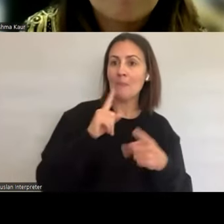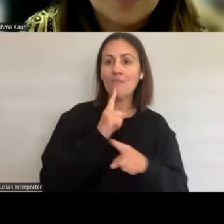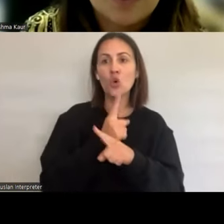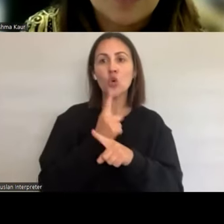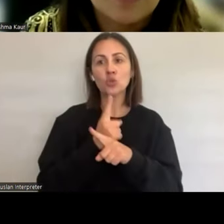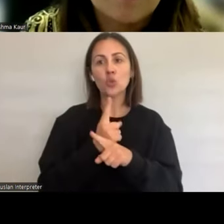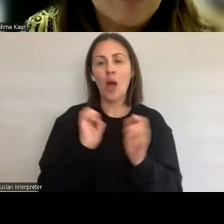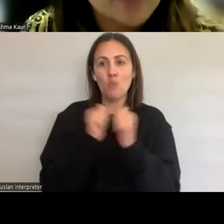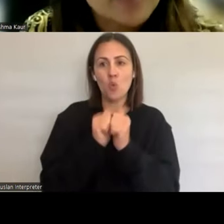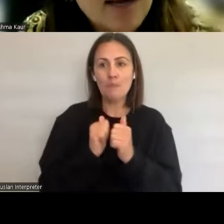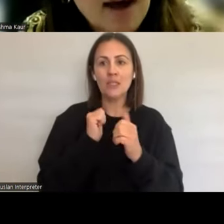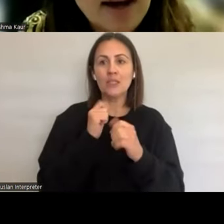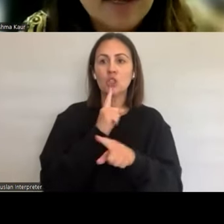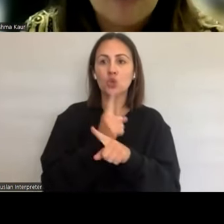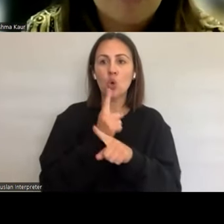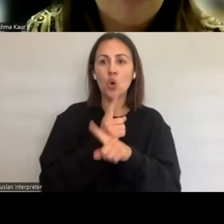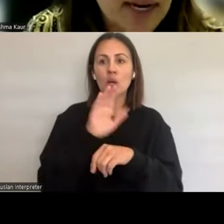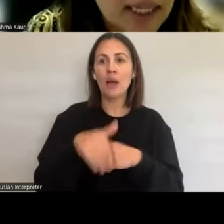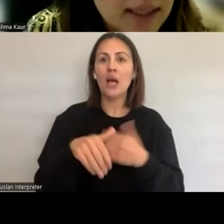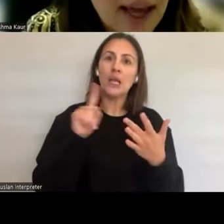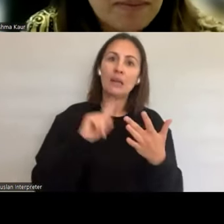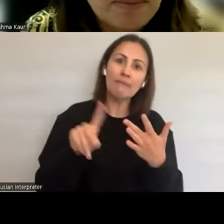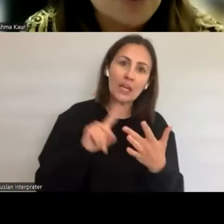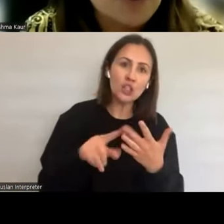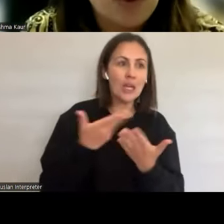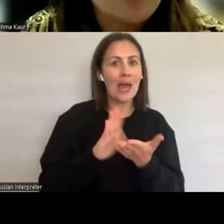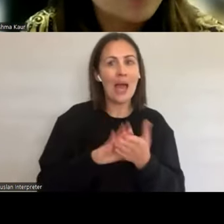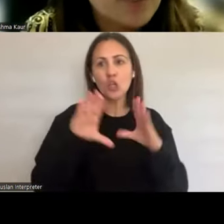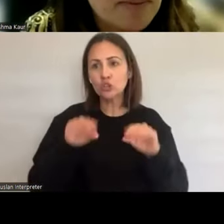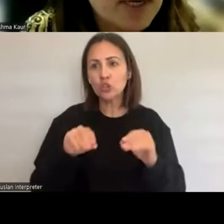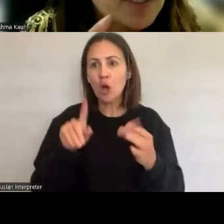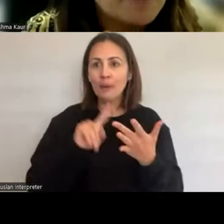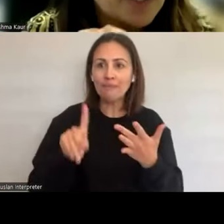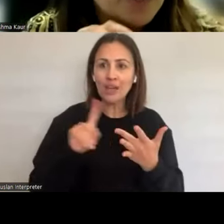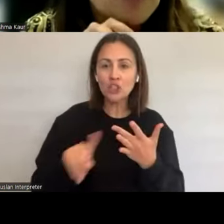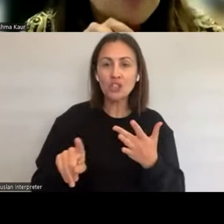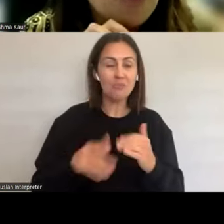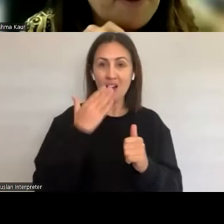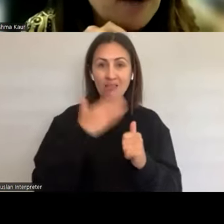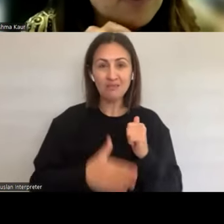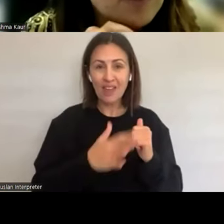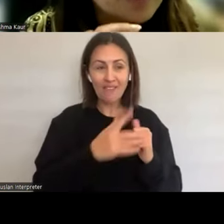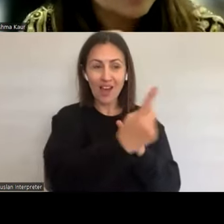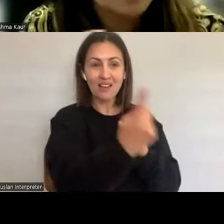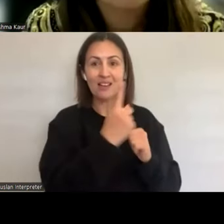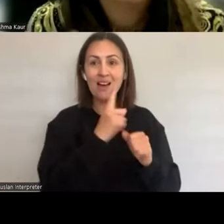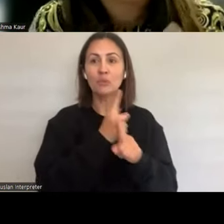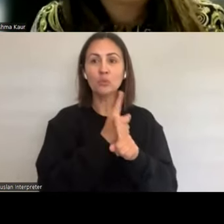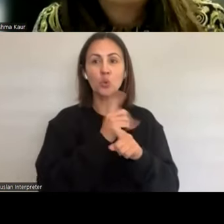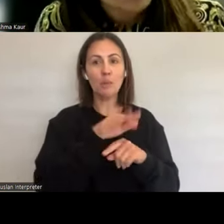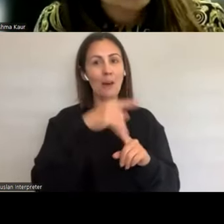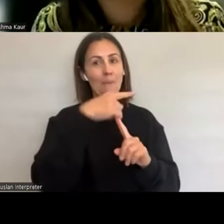STIs and how to prevent that but we don't see women come in and talk about their sexual pleasure